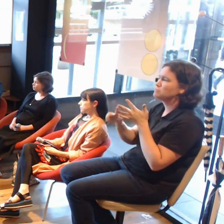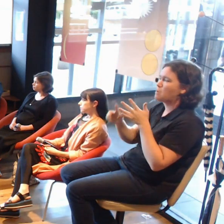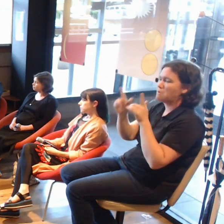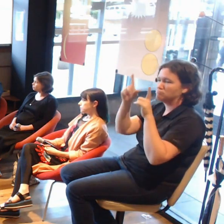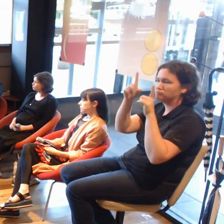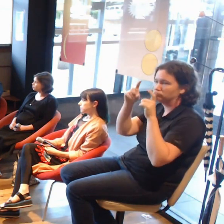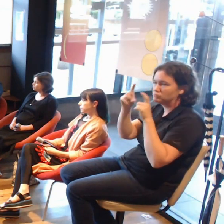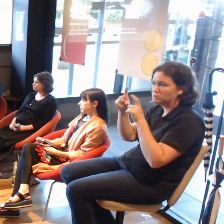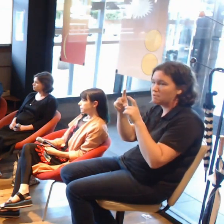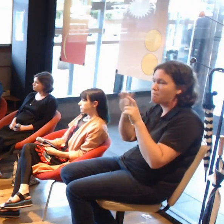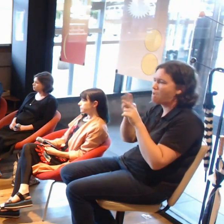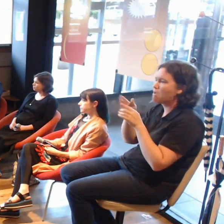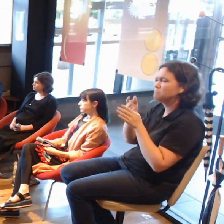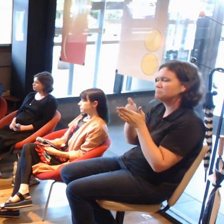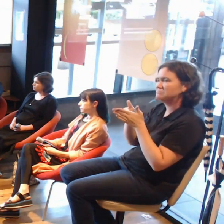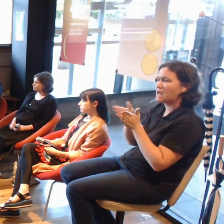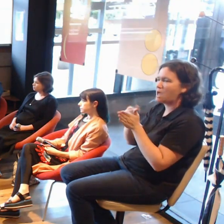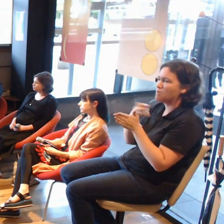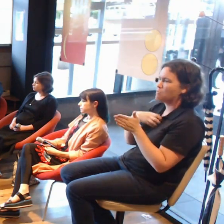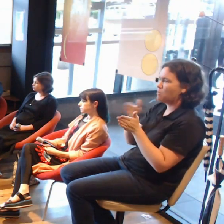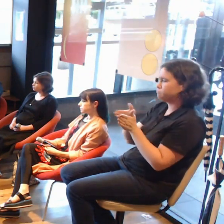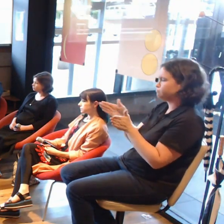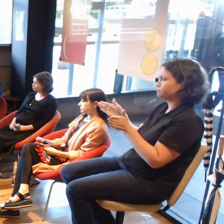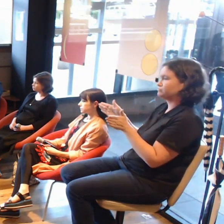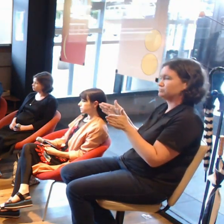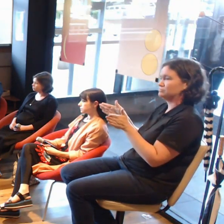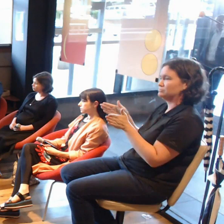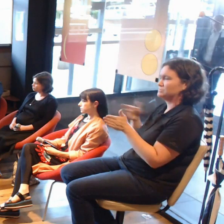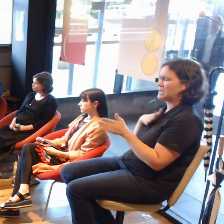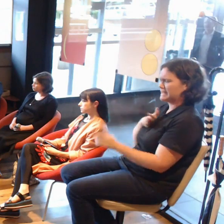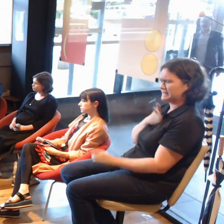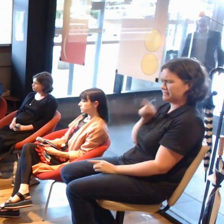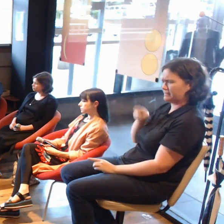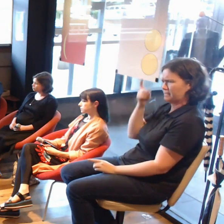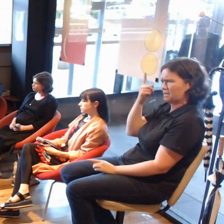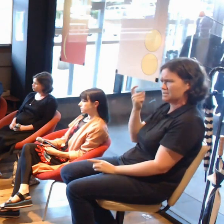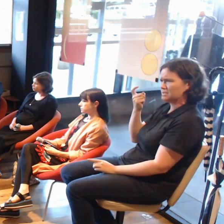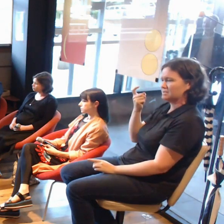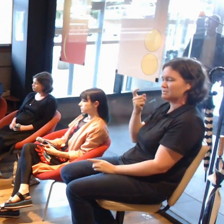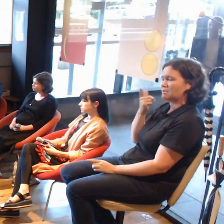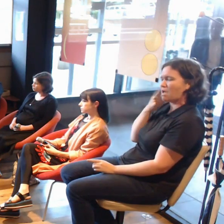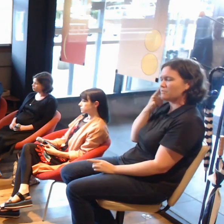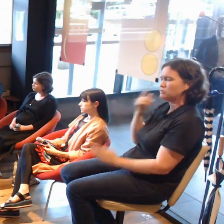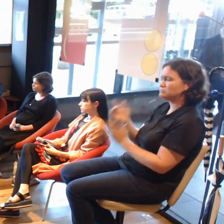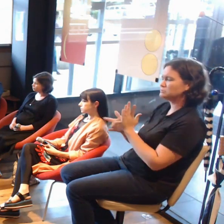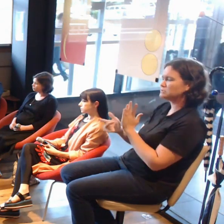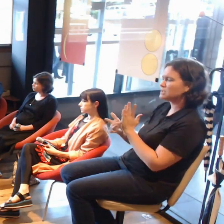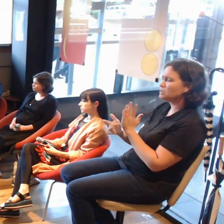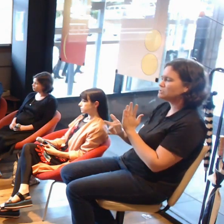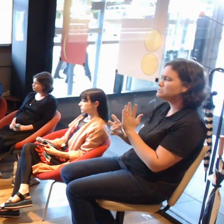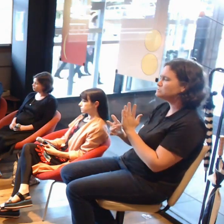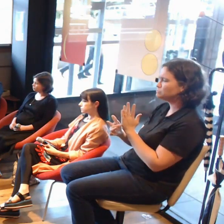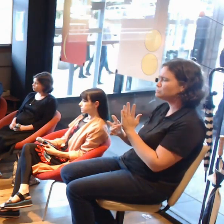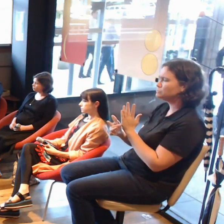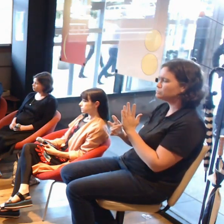I was interested in this idea I have been looking at this technology myself, rather than just taking some money from You Are Here